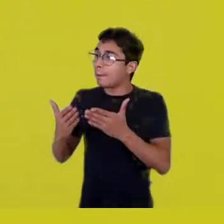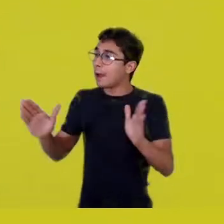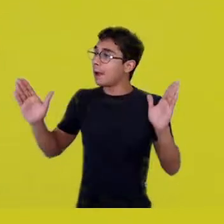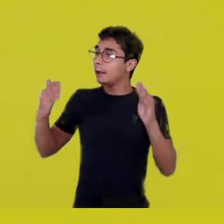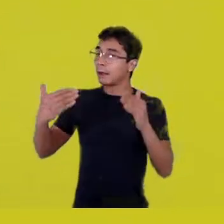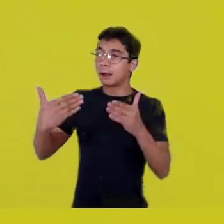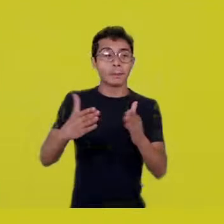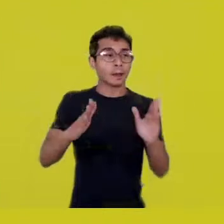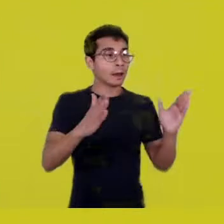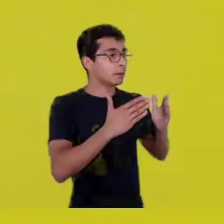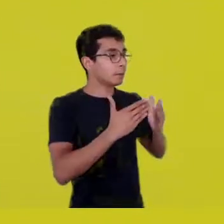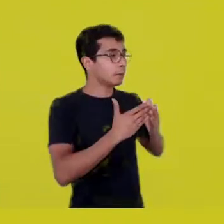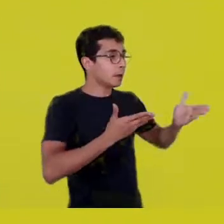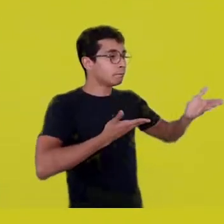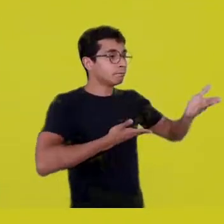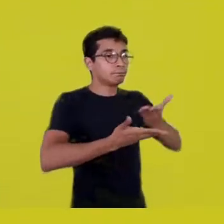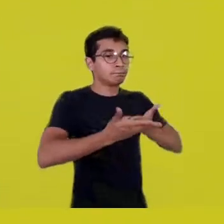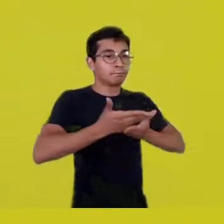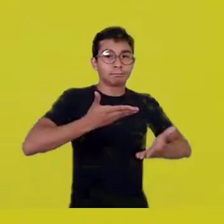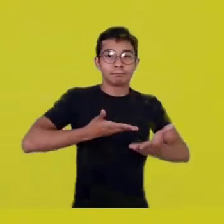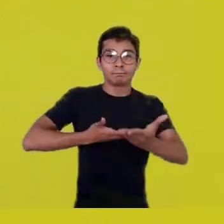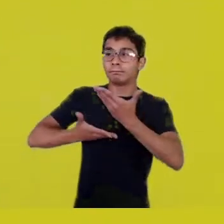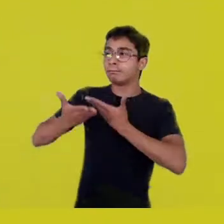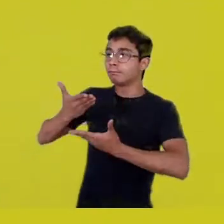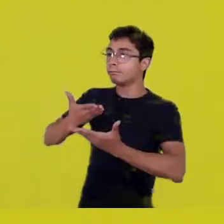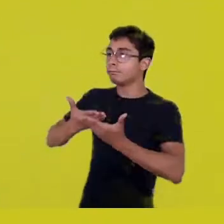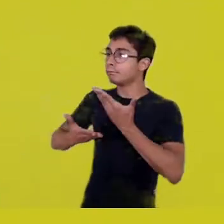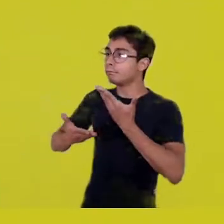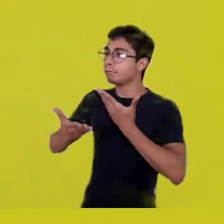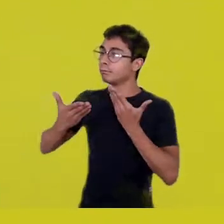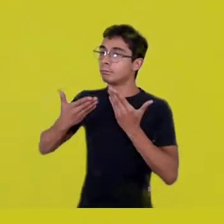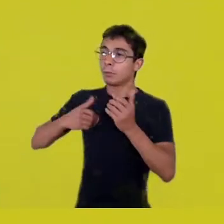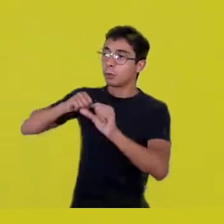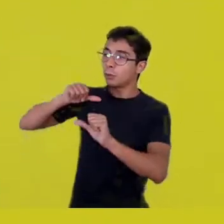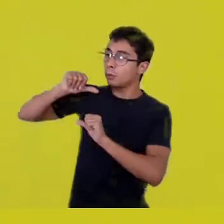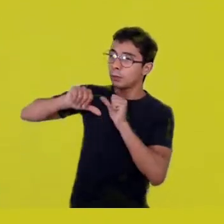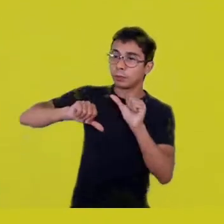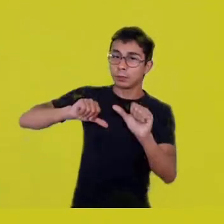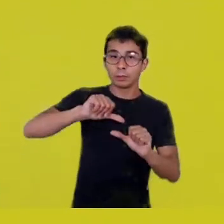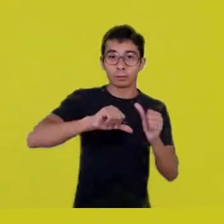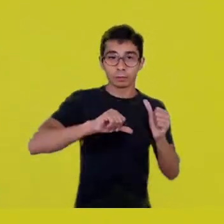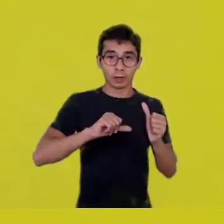Those are transition places, places of passage. Passage from one world to another.